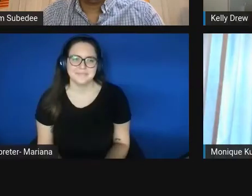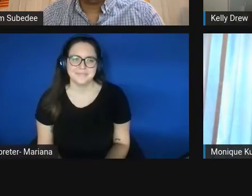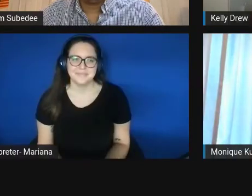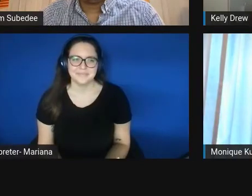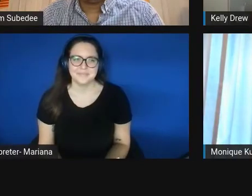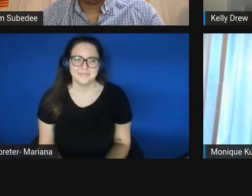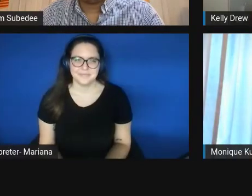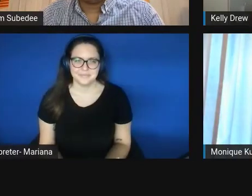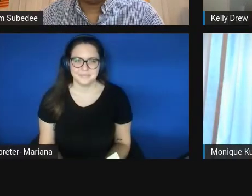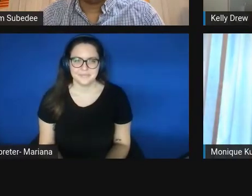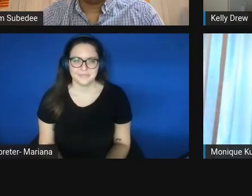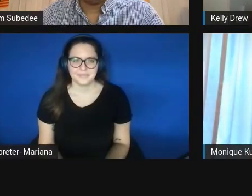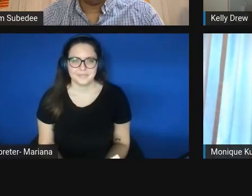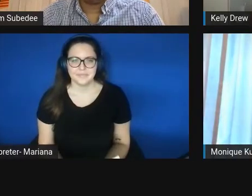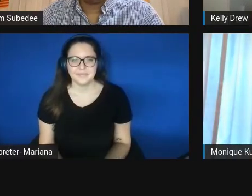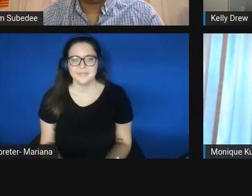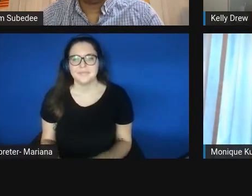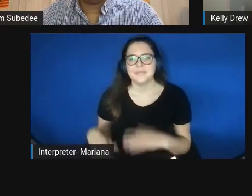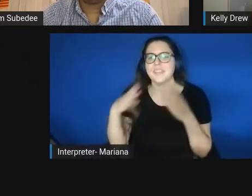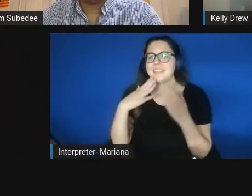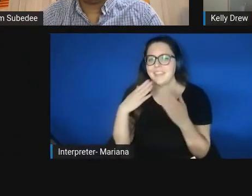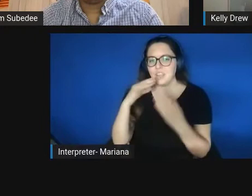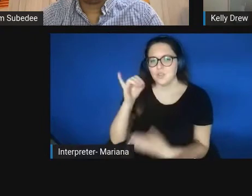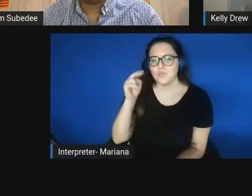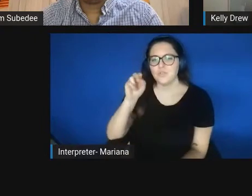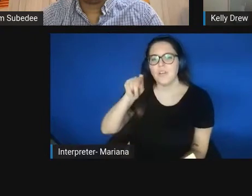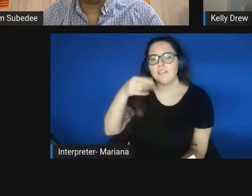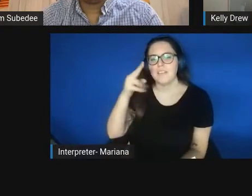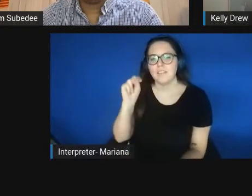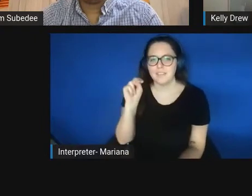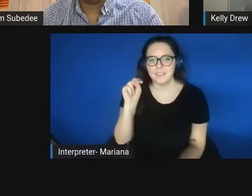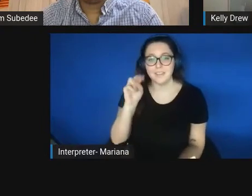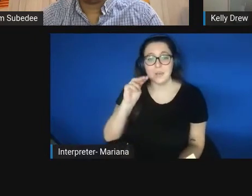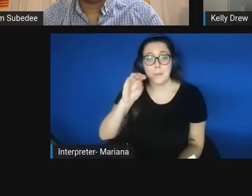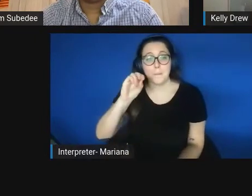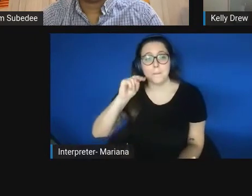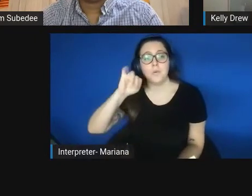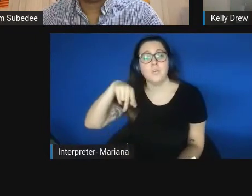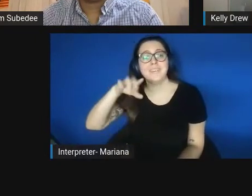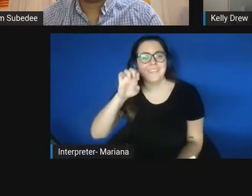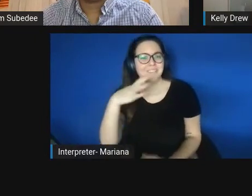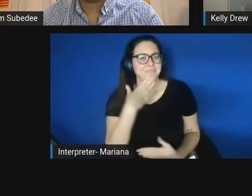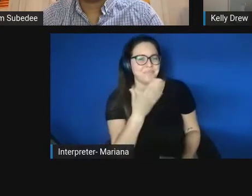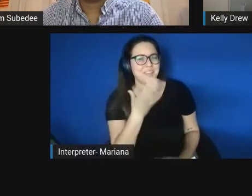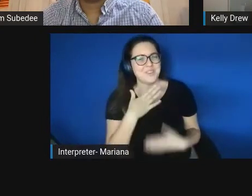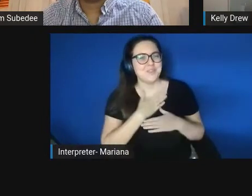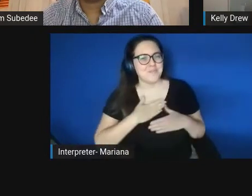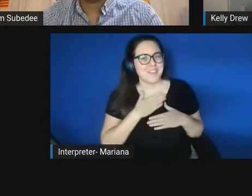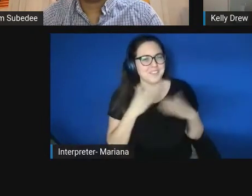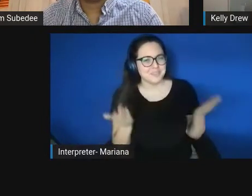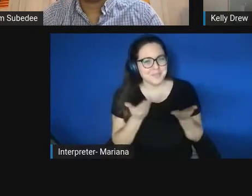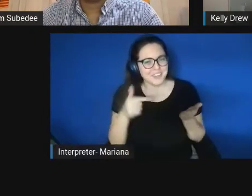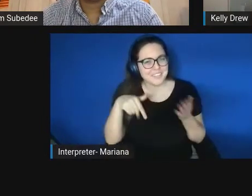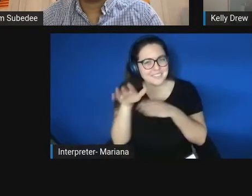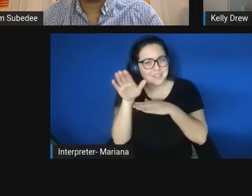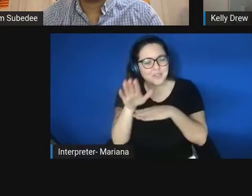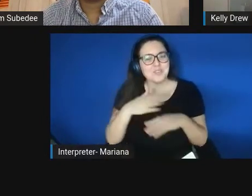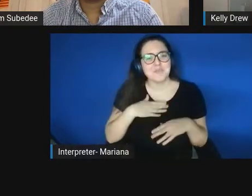Ashim Subedee: Thank you, Johnathan. Monique? Monique Kuykendoll Quarterman: Thank you. It's a pleasure to be here this afternoon. My name is Monique Kuykendoll Quarterman,